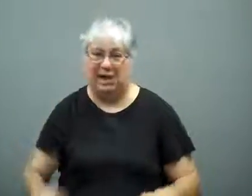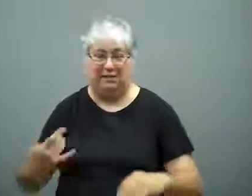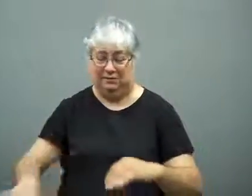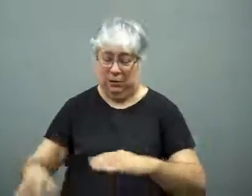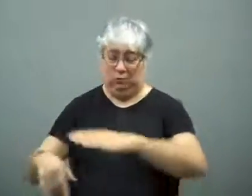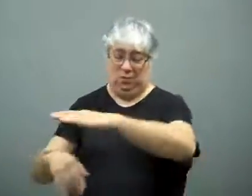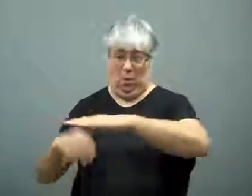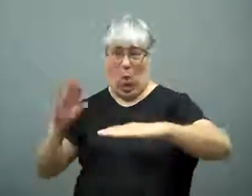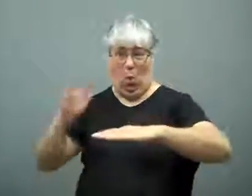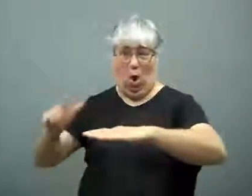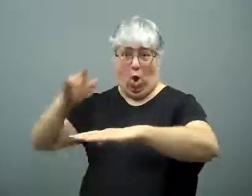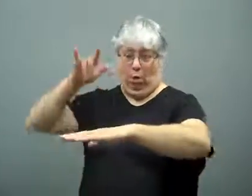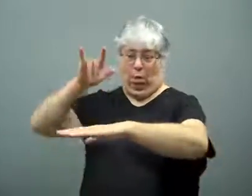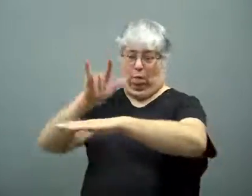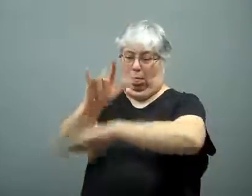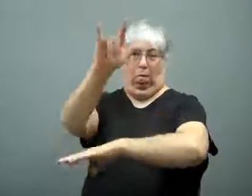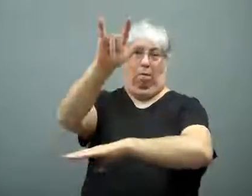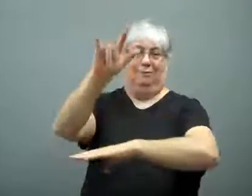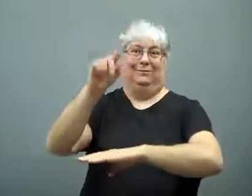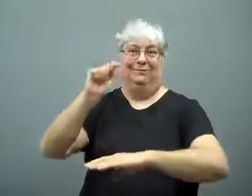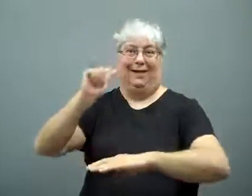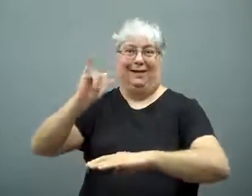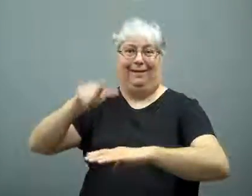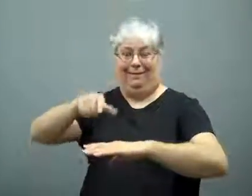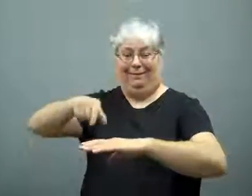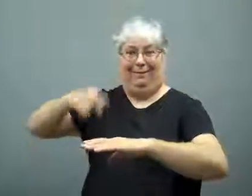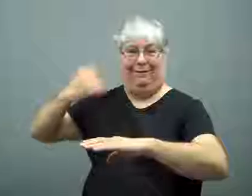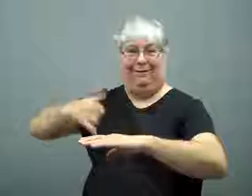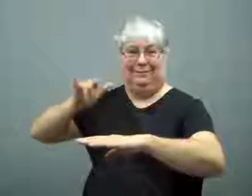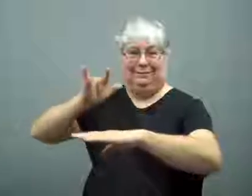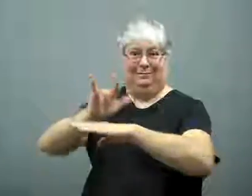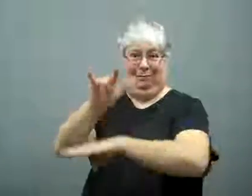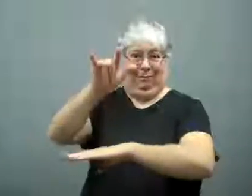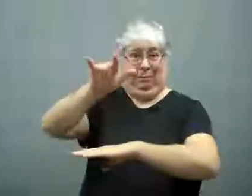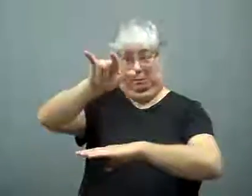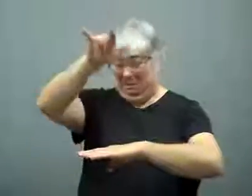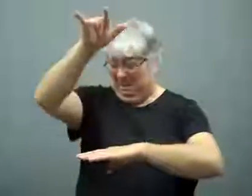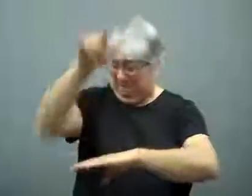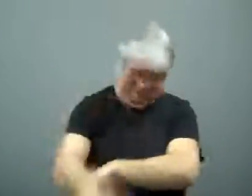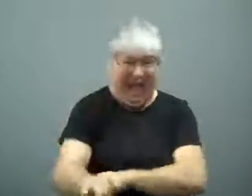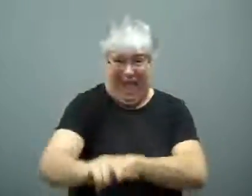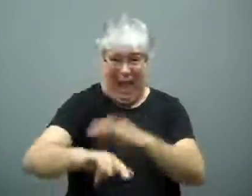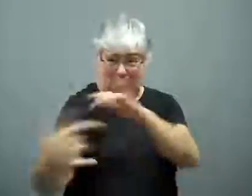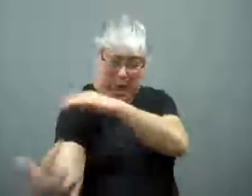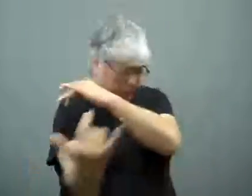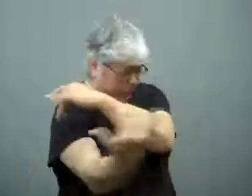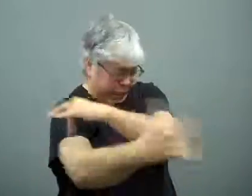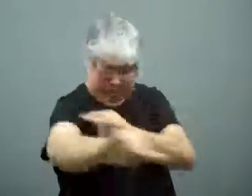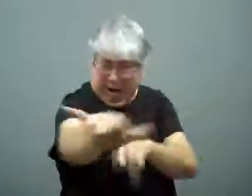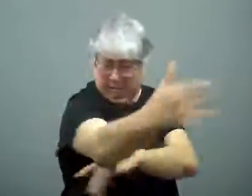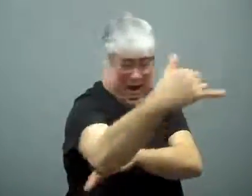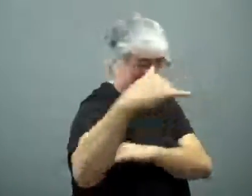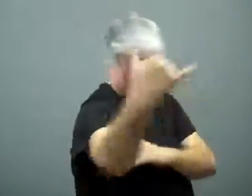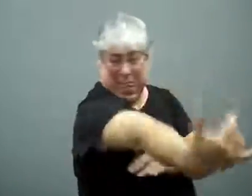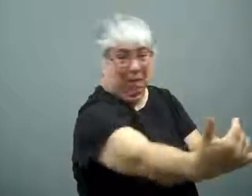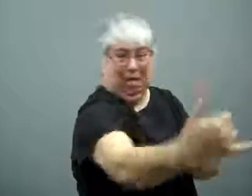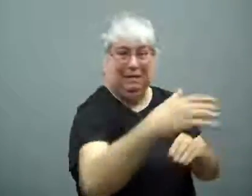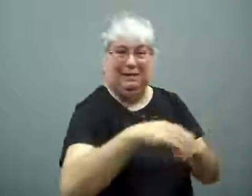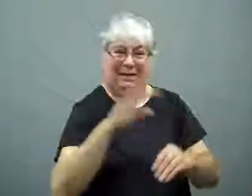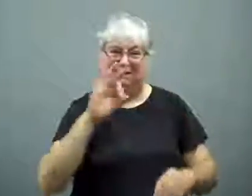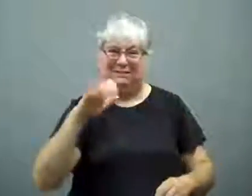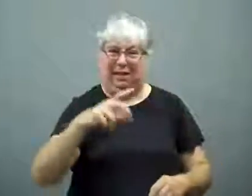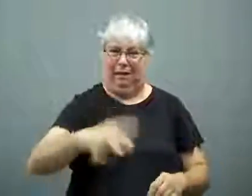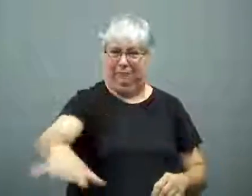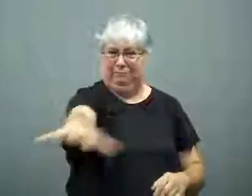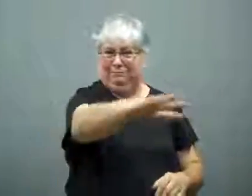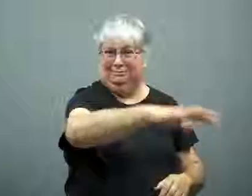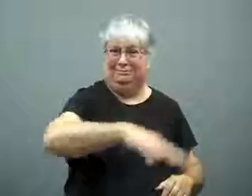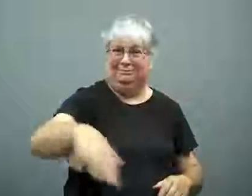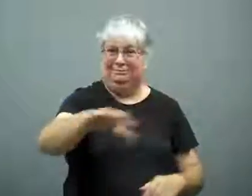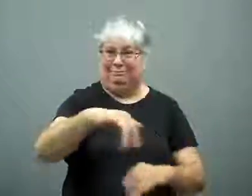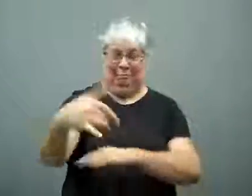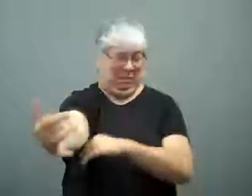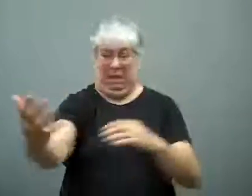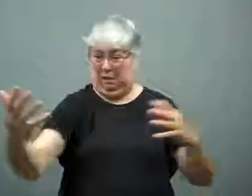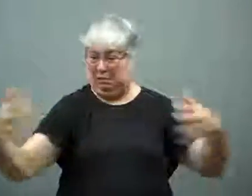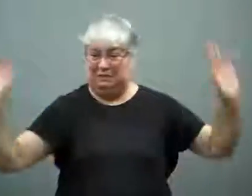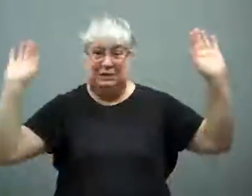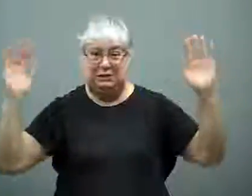The tail struck the seawall, and the plane landed hard on the runway